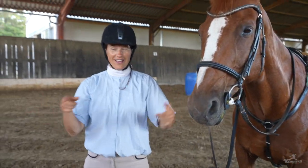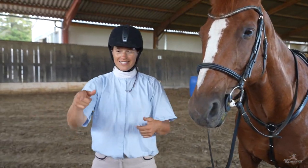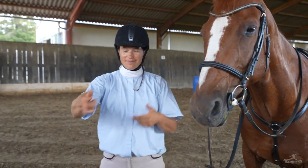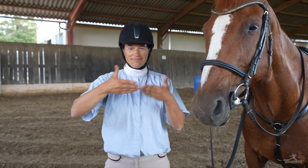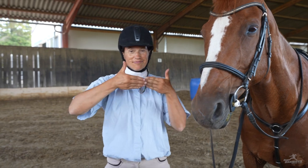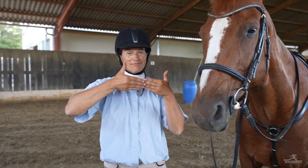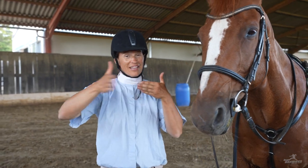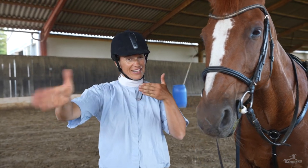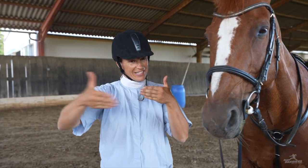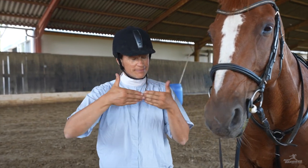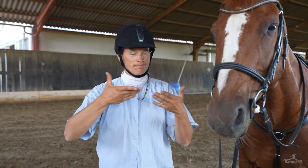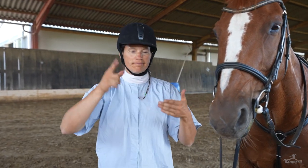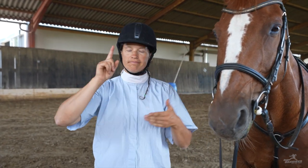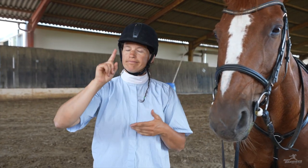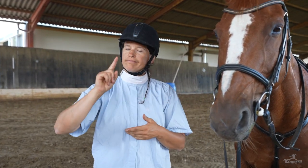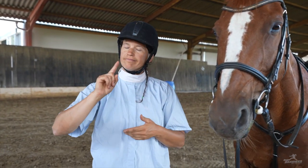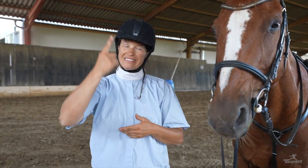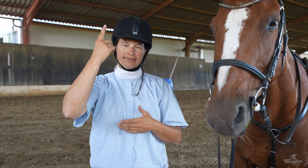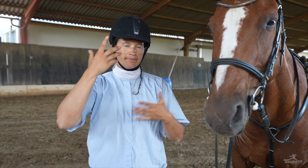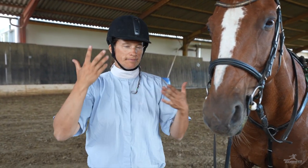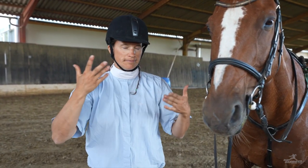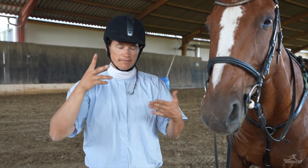For the gate phase of the competition,